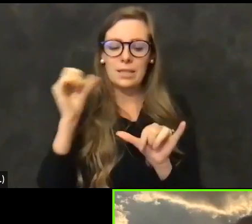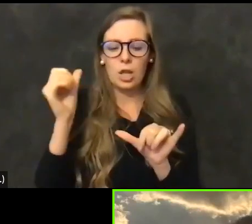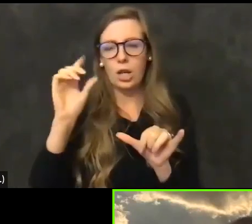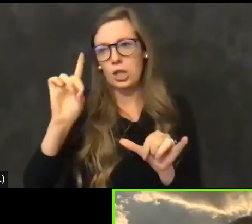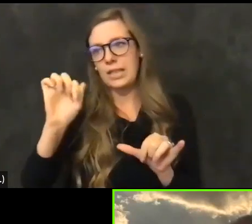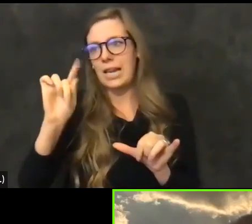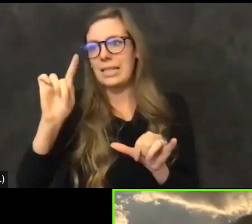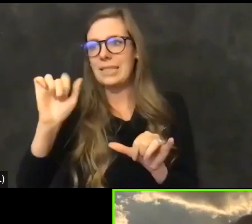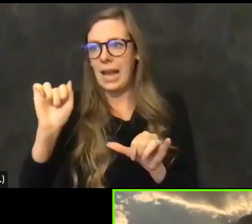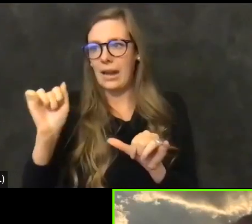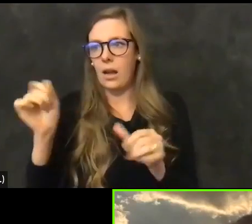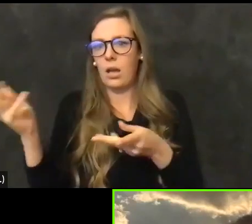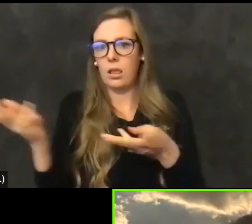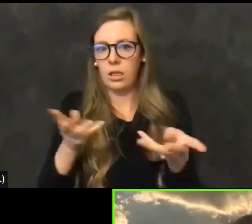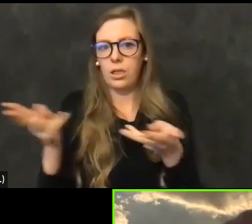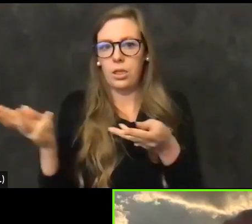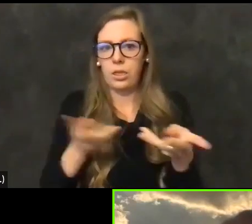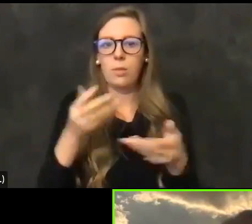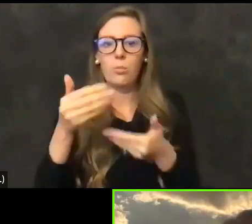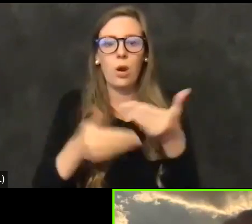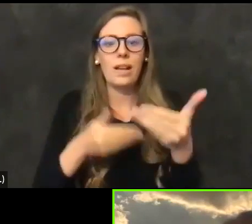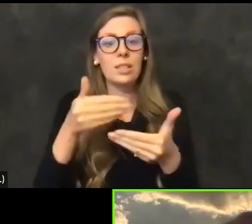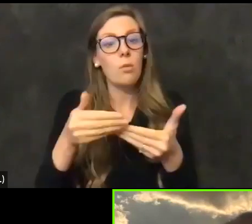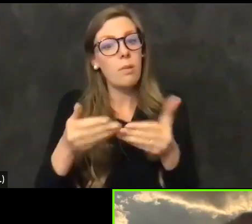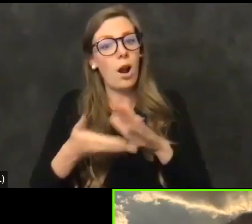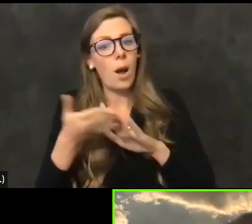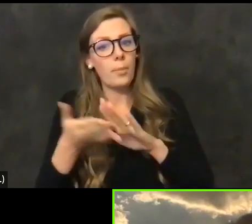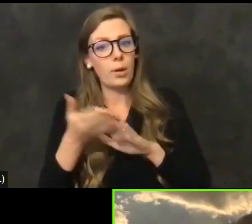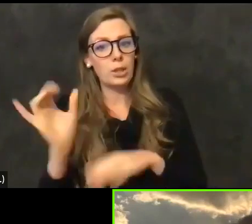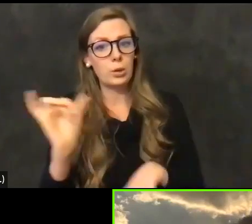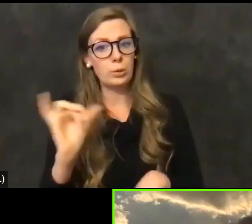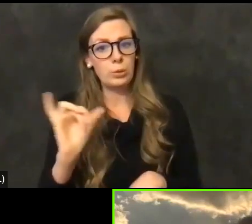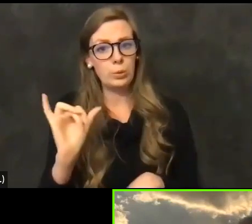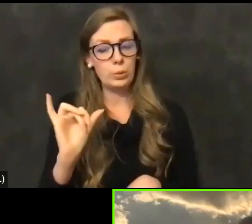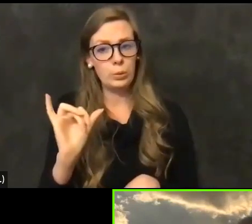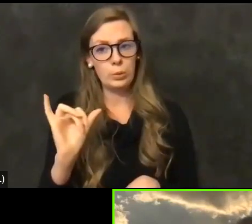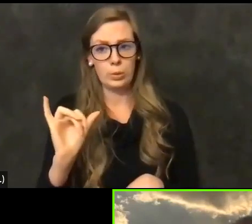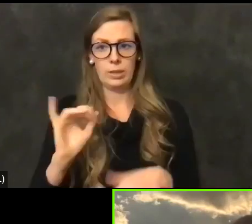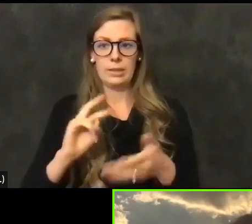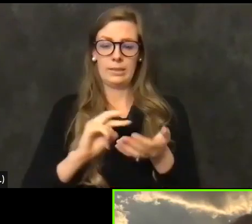but but a operational administrator that actually allocates